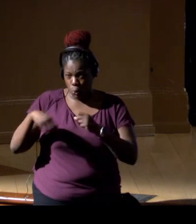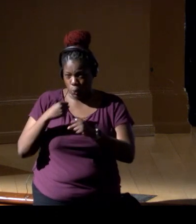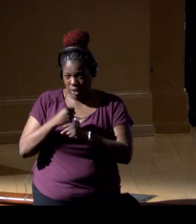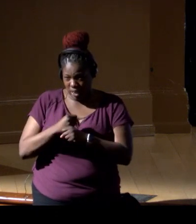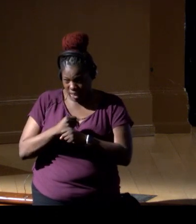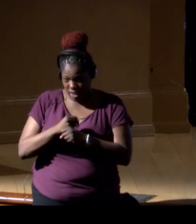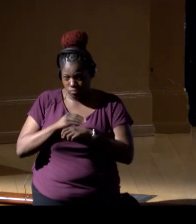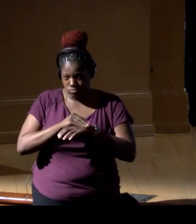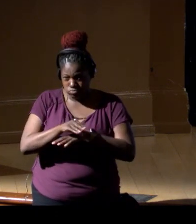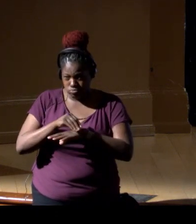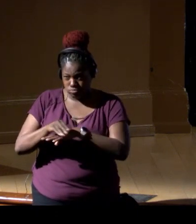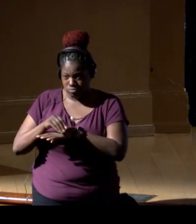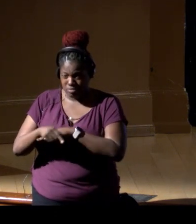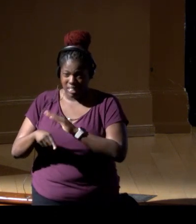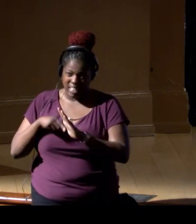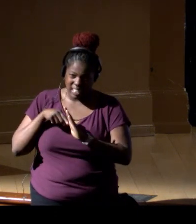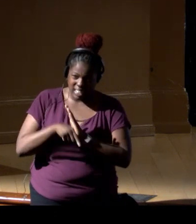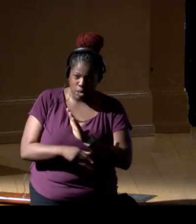killed most of the giant clams.